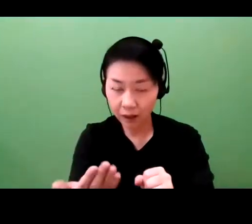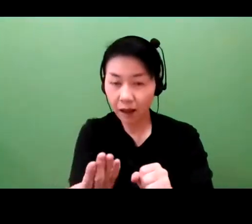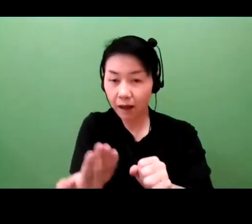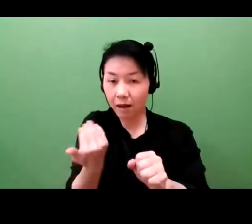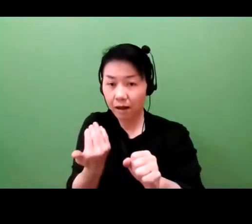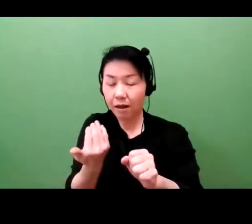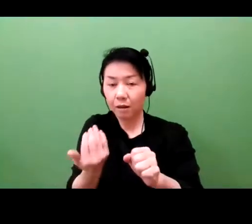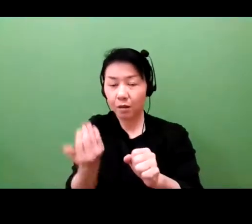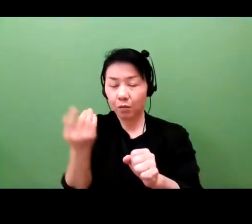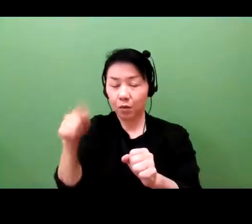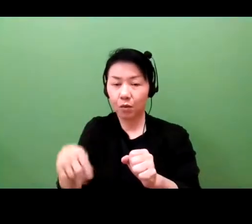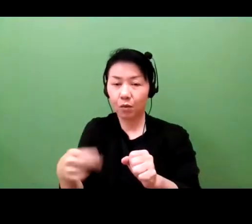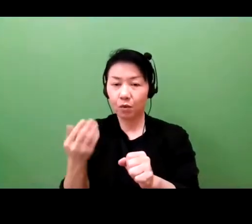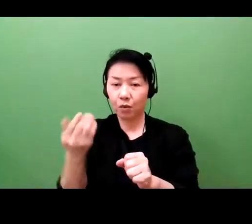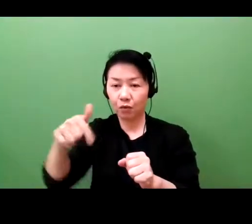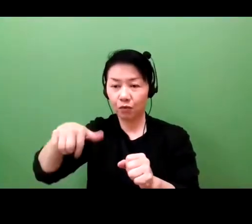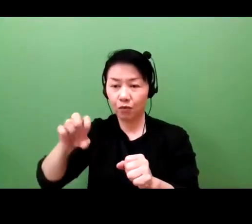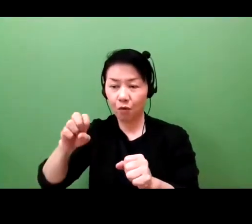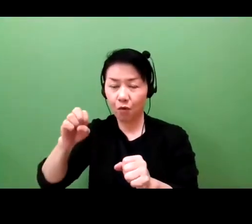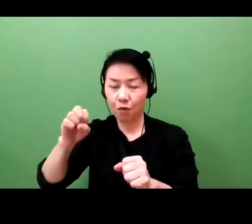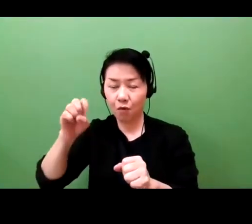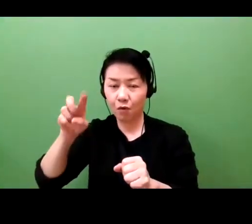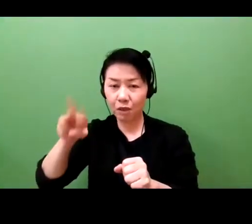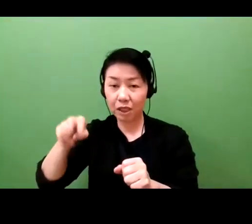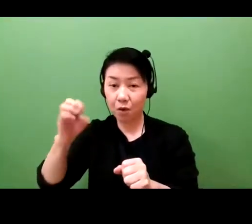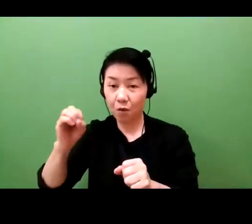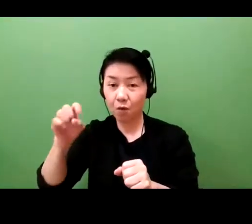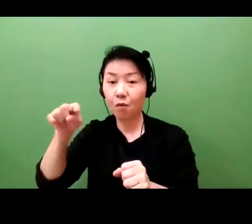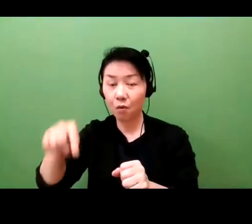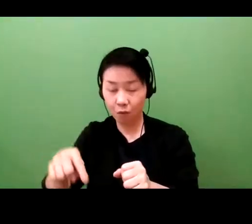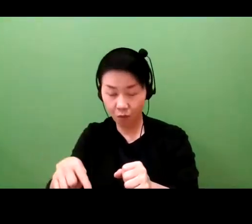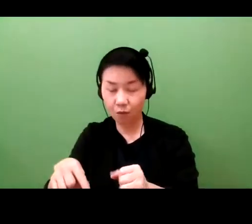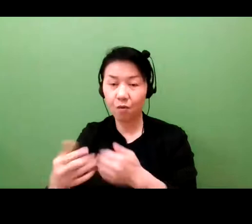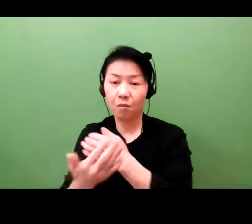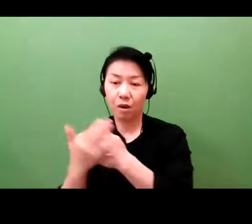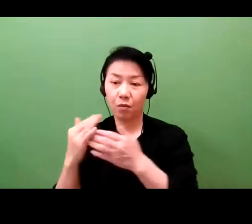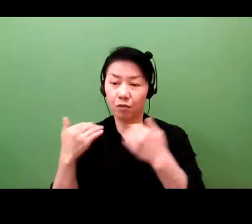There will be tough choices. Again, it's critical to think about protecting things